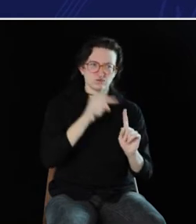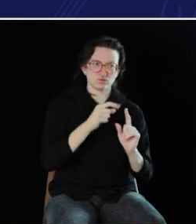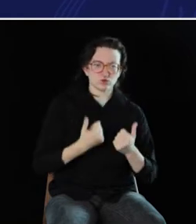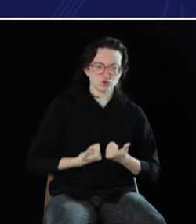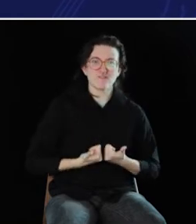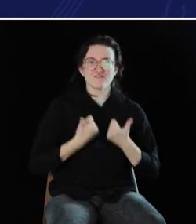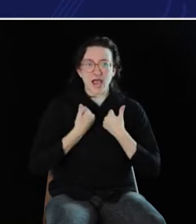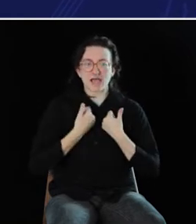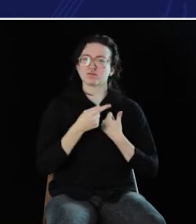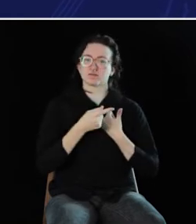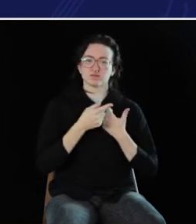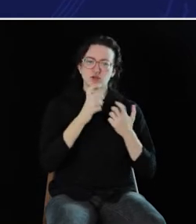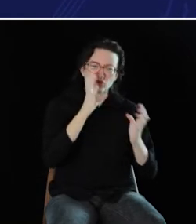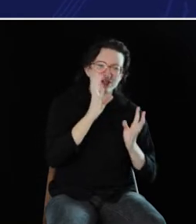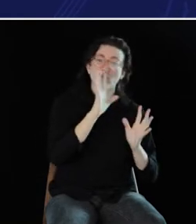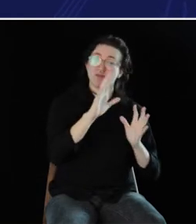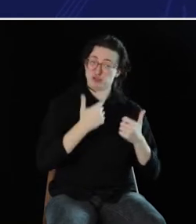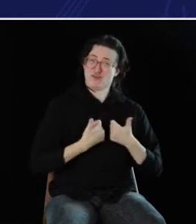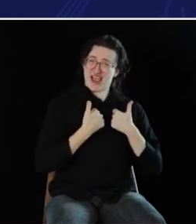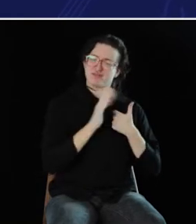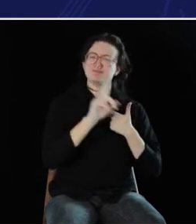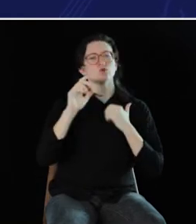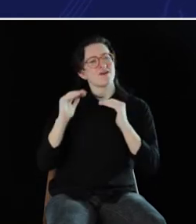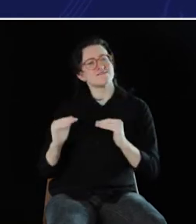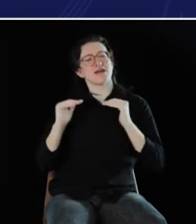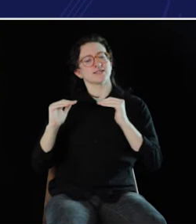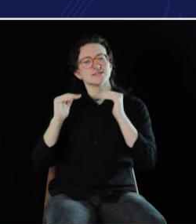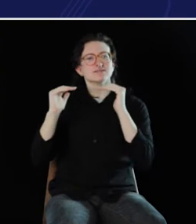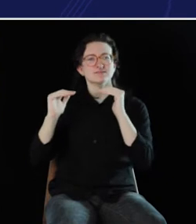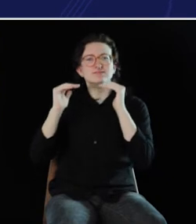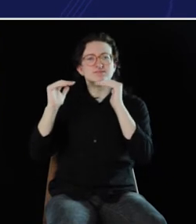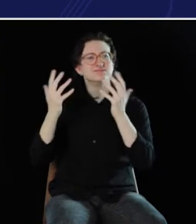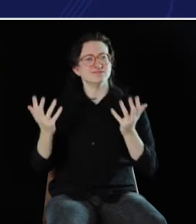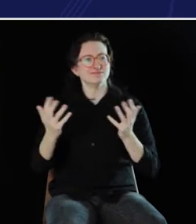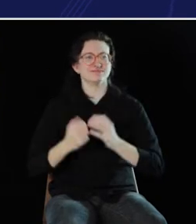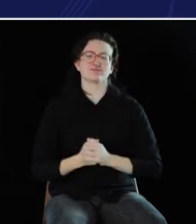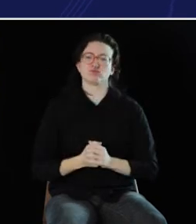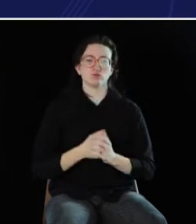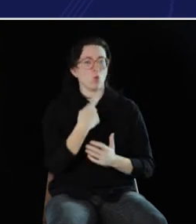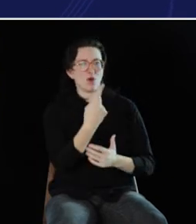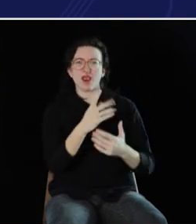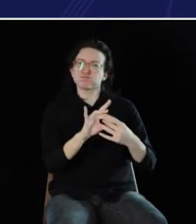so I think that to survive in that she had to be very creative, and -- not just to survive, but to advance.